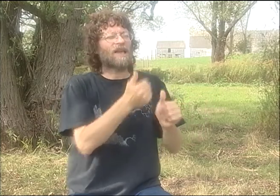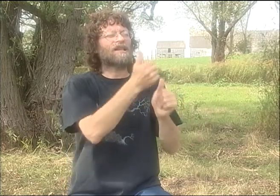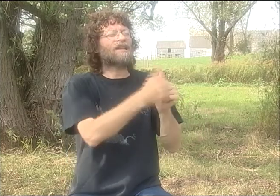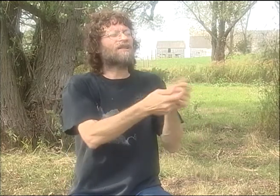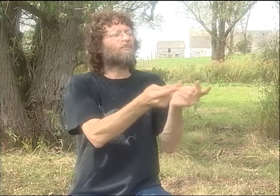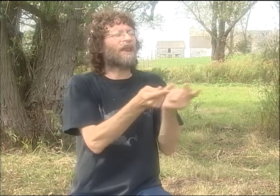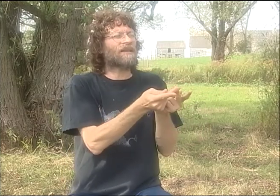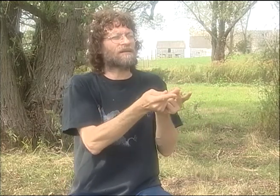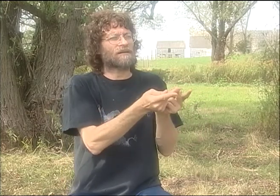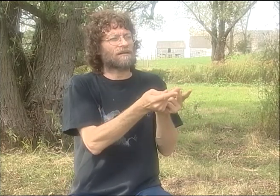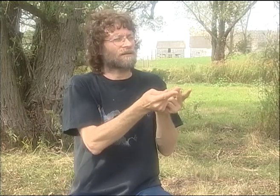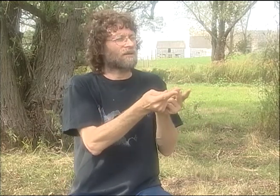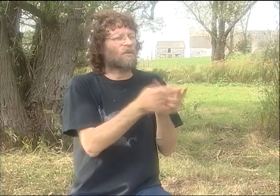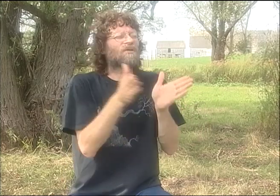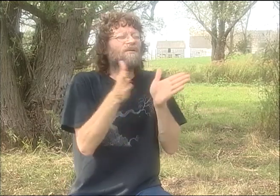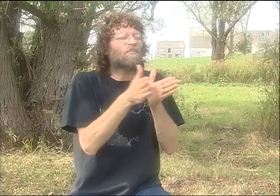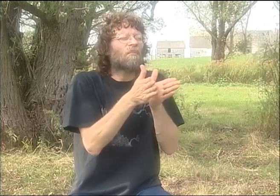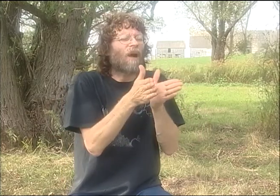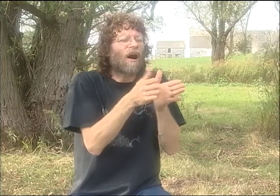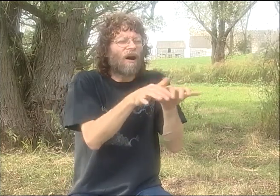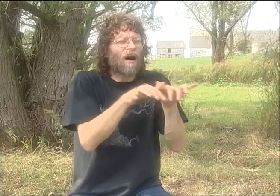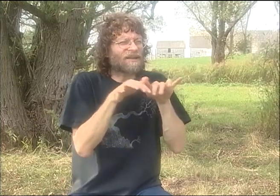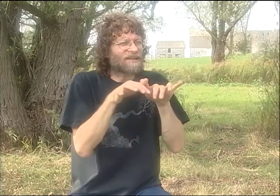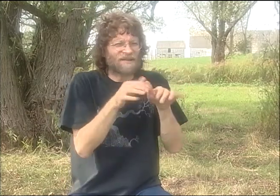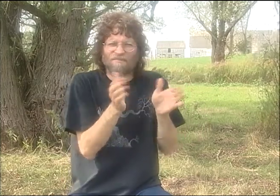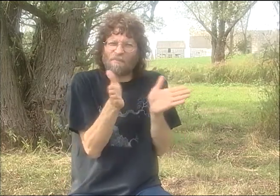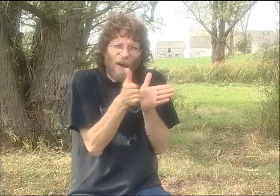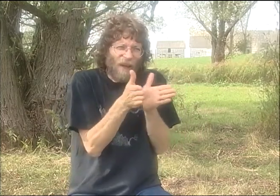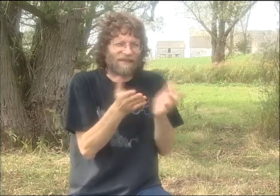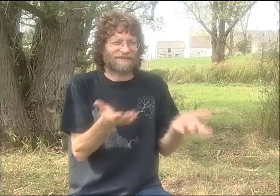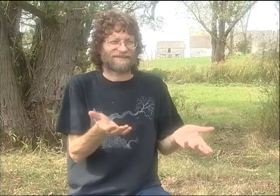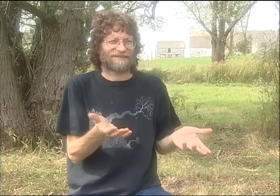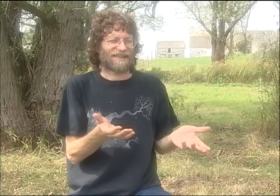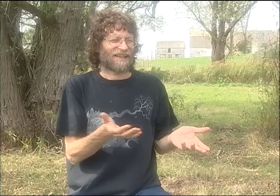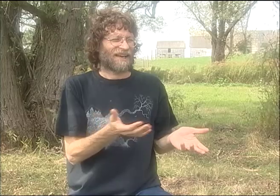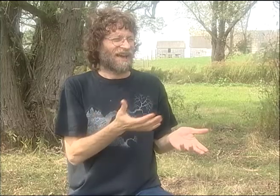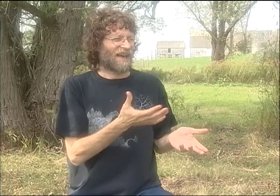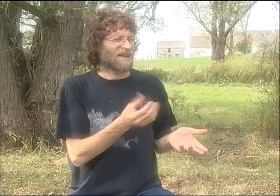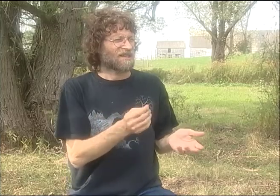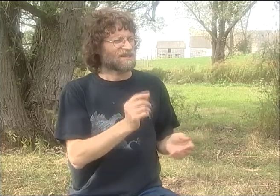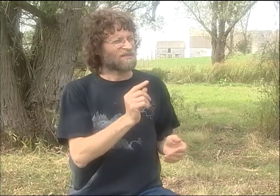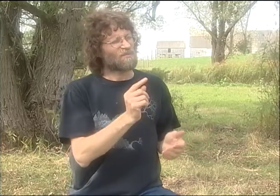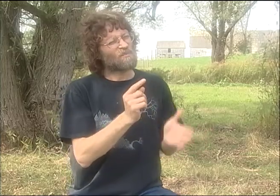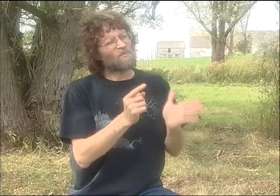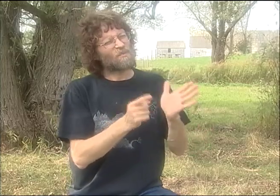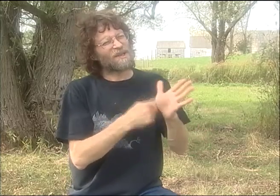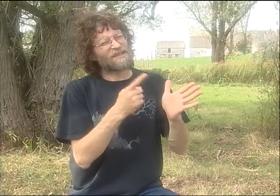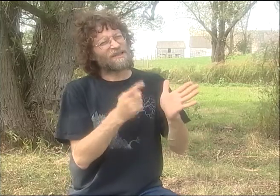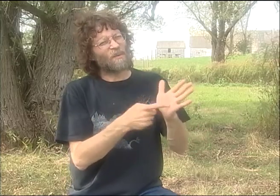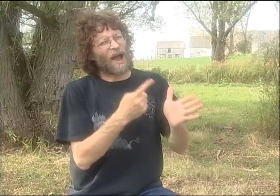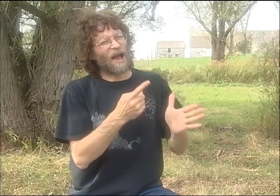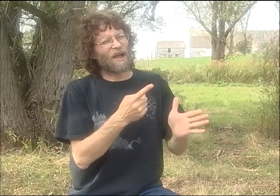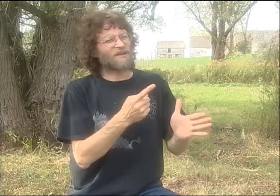SMALL TOWNS, NOT BIG CITIES. YOU KNOW, LIKE, WE'D GO THESE SMALL VENUES. AND EACH PLACE THAT WE PERFORMED,